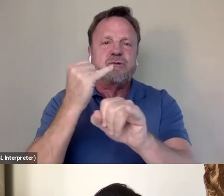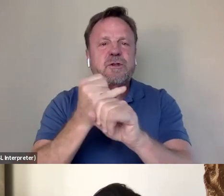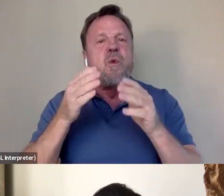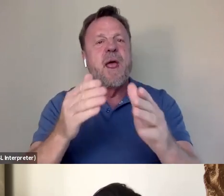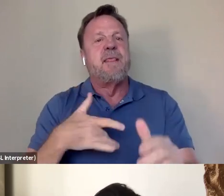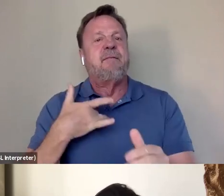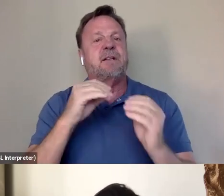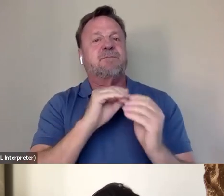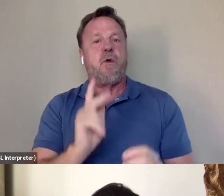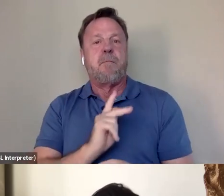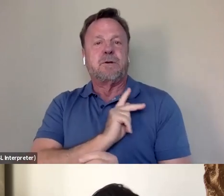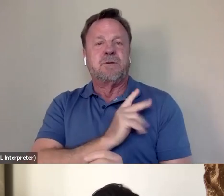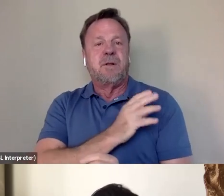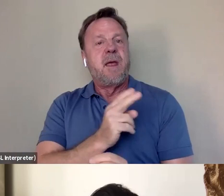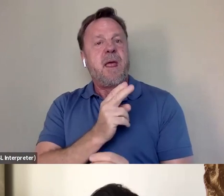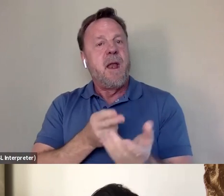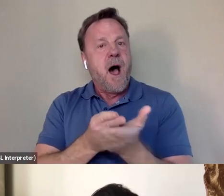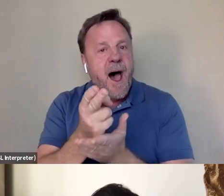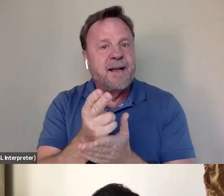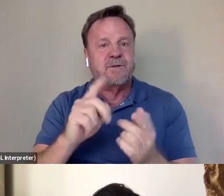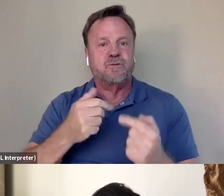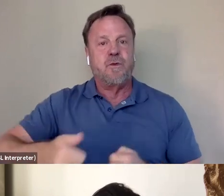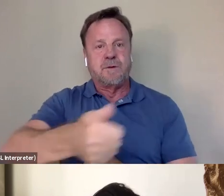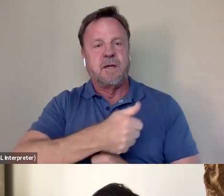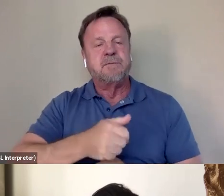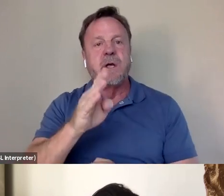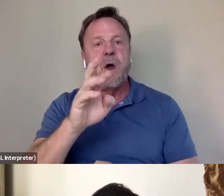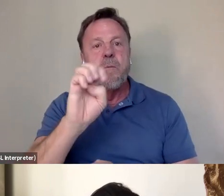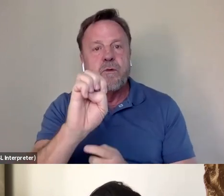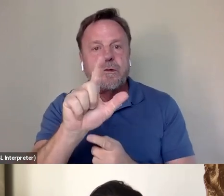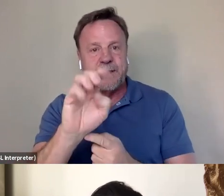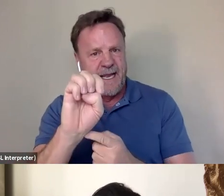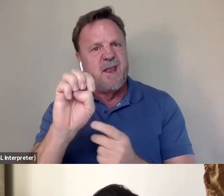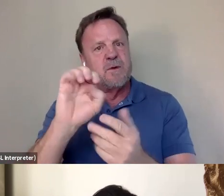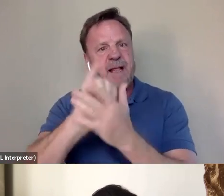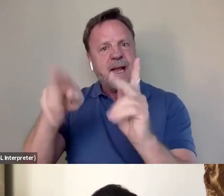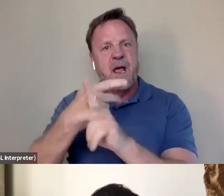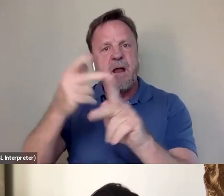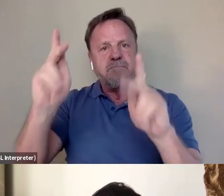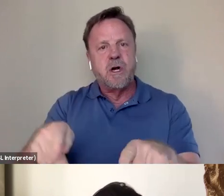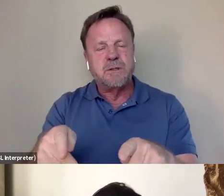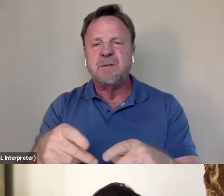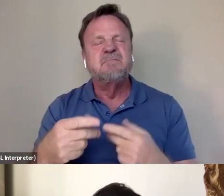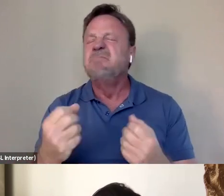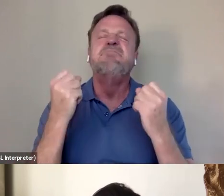and more honest to ourselves. And Bruce Lee was one of these people, you know, there's been many Bruce Lee documentaries